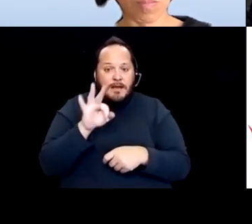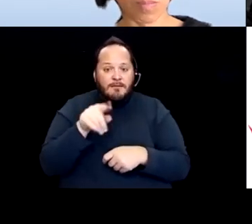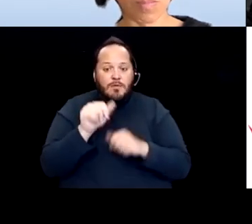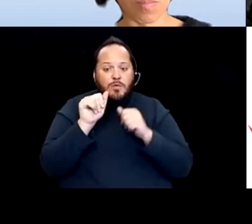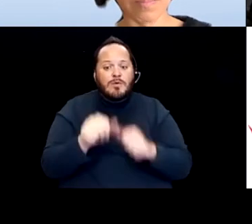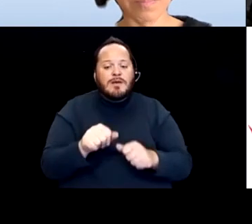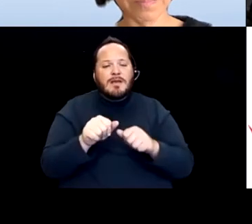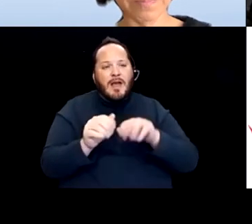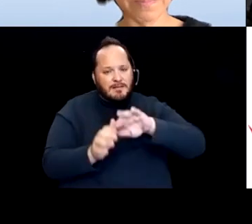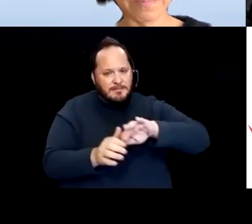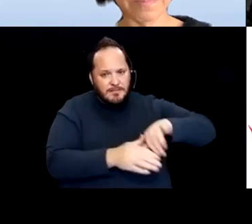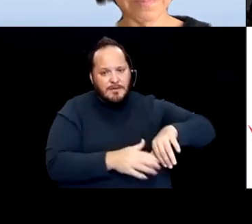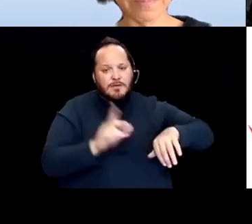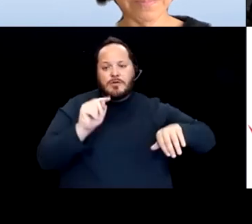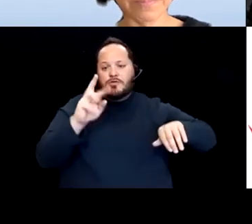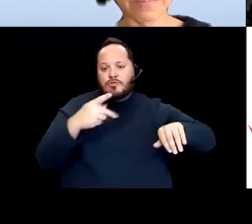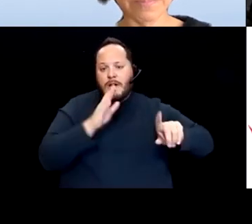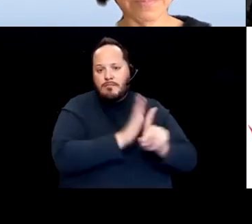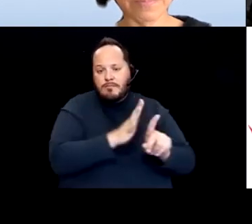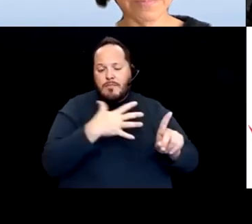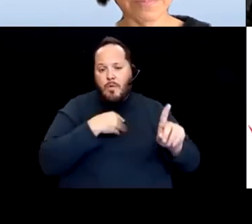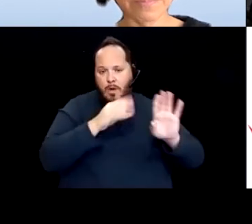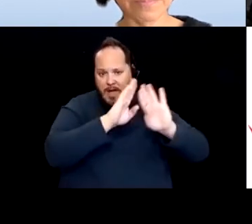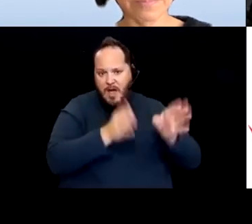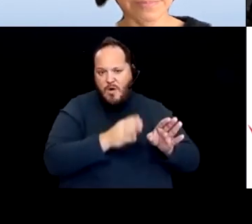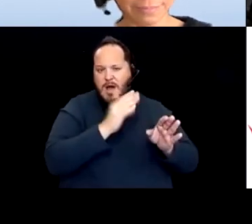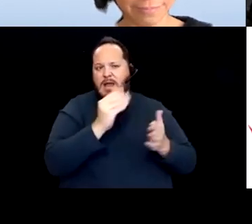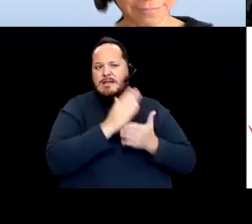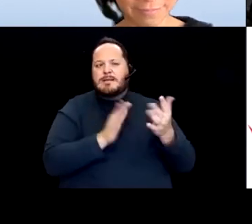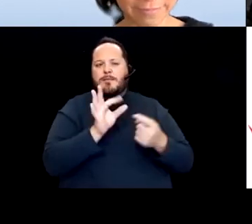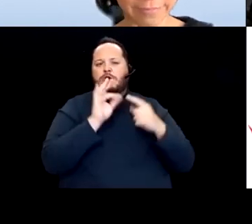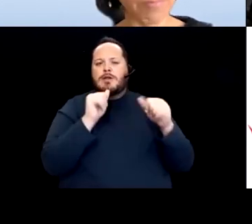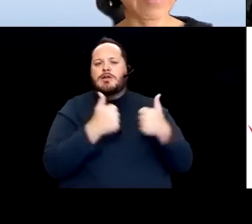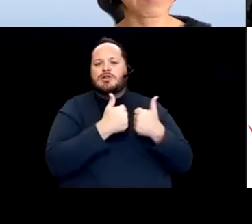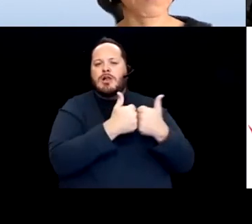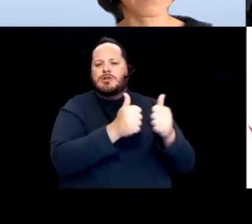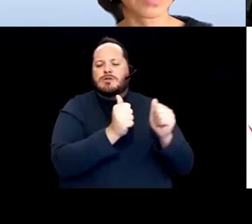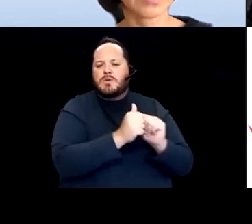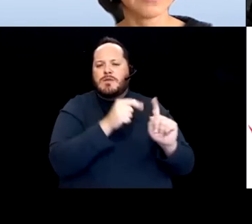and some of the unique challenges associated with the occupant of the White House,